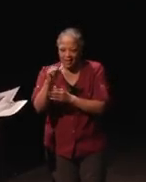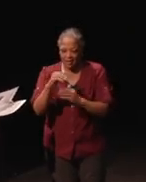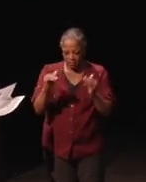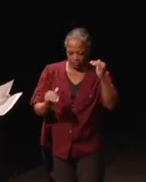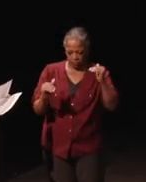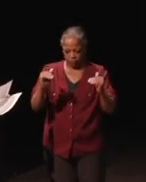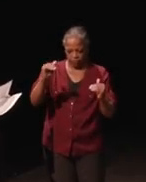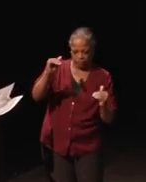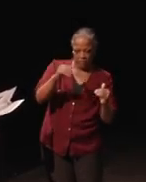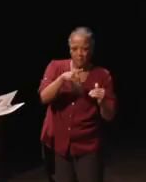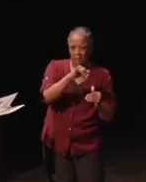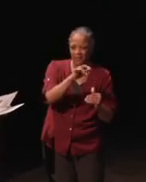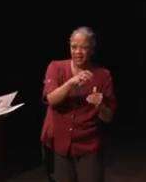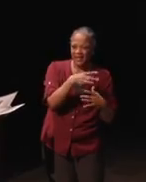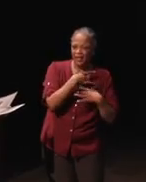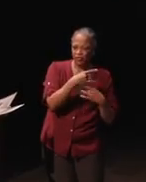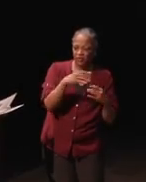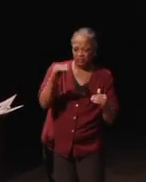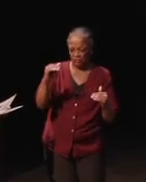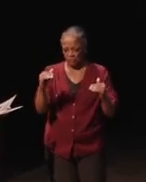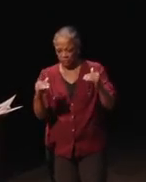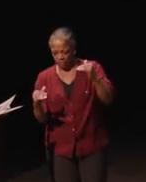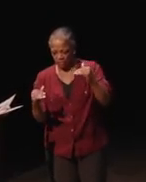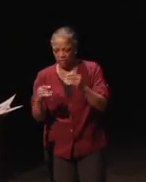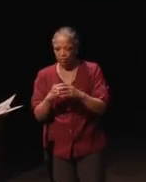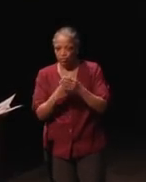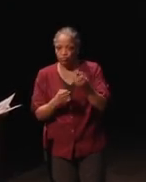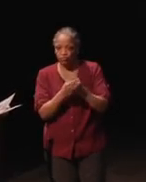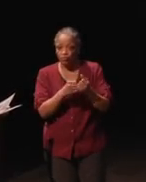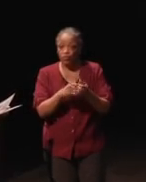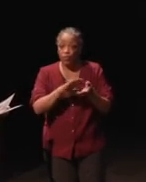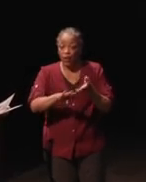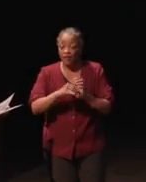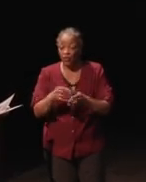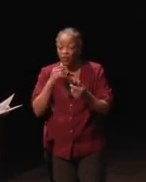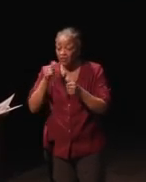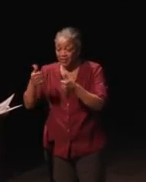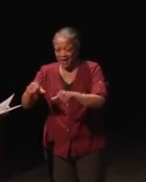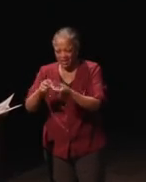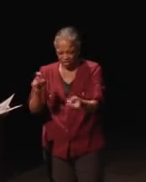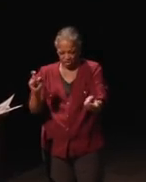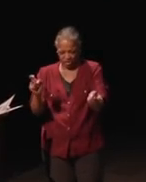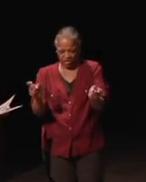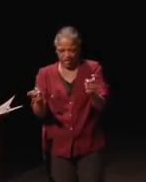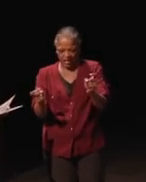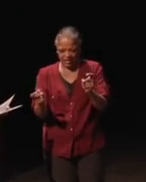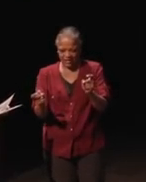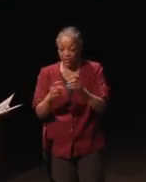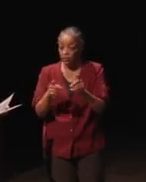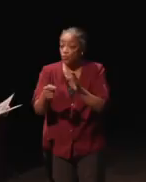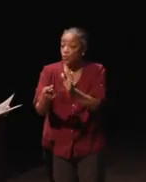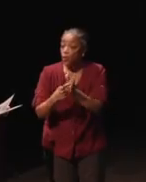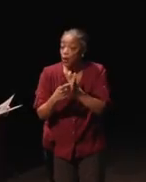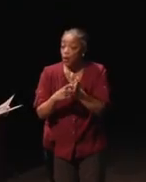in granting the waiver versus denying it started to change. We also required both in the 2016 waiver